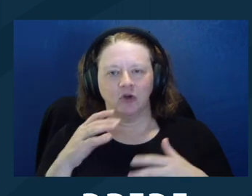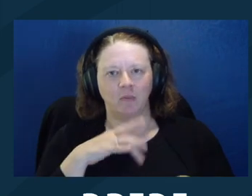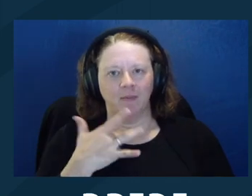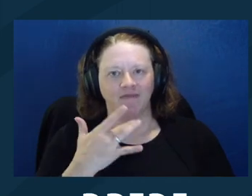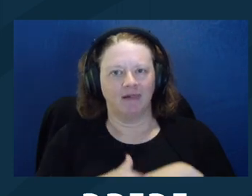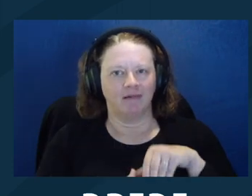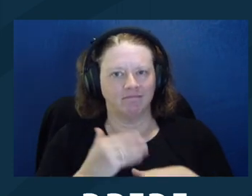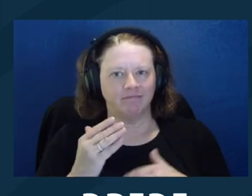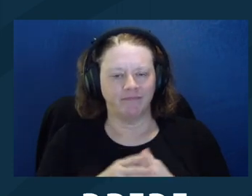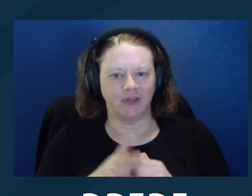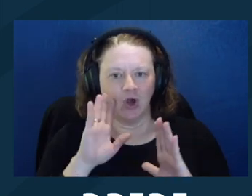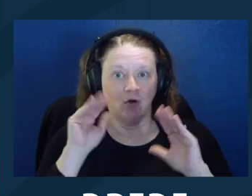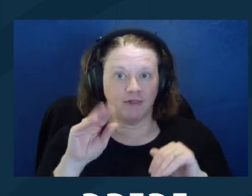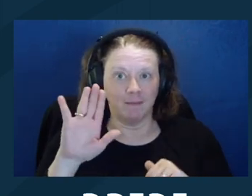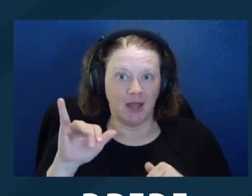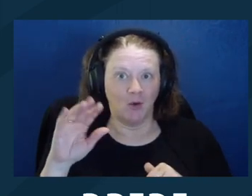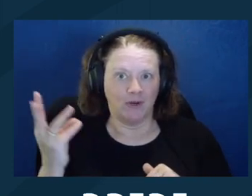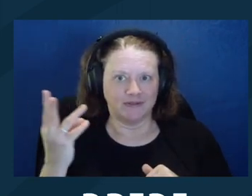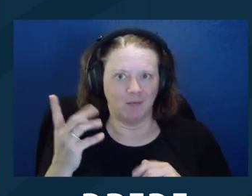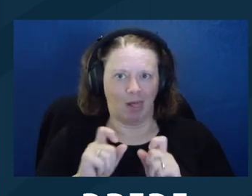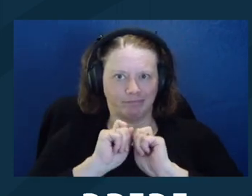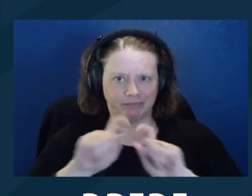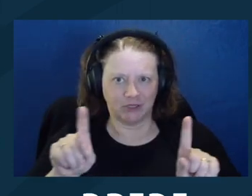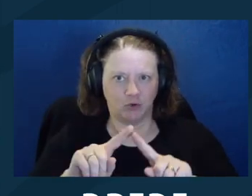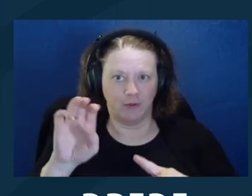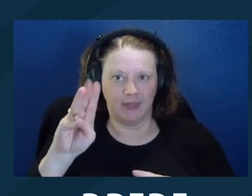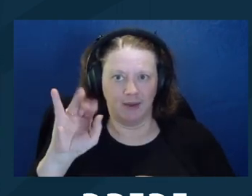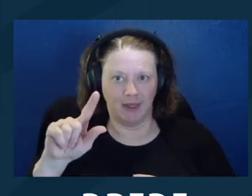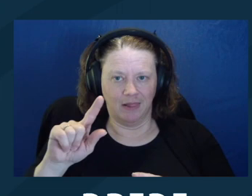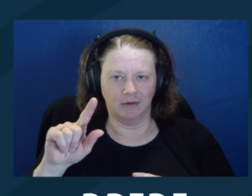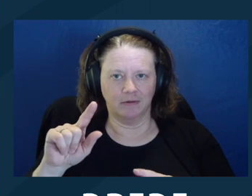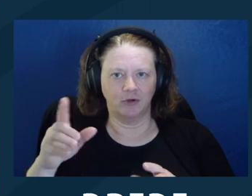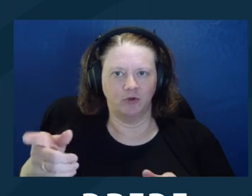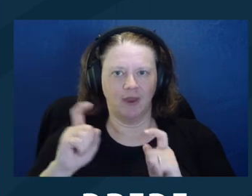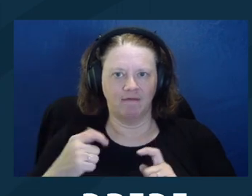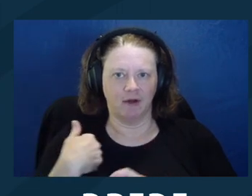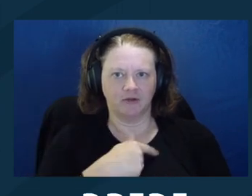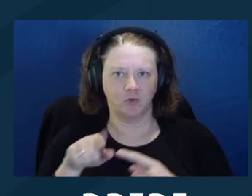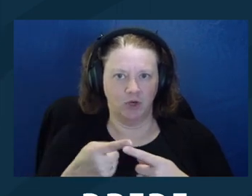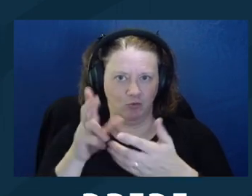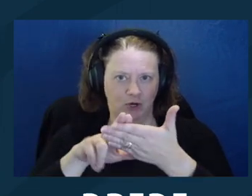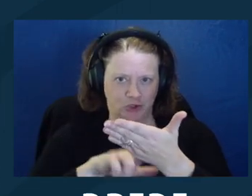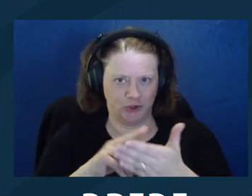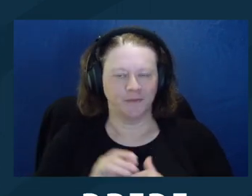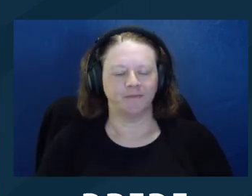feel at ease. And yeah, we'll send them all out hopefully